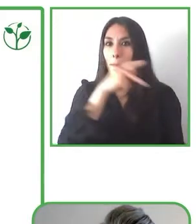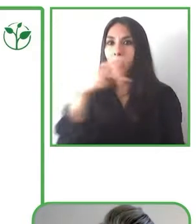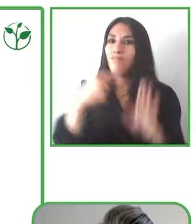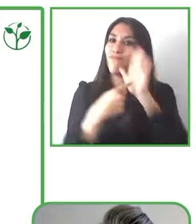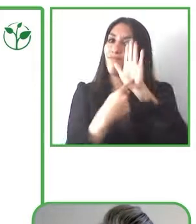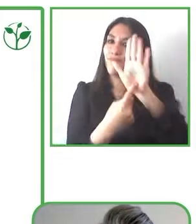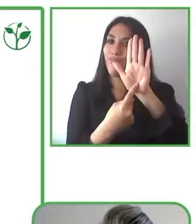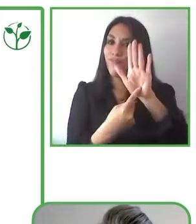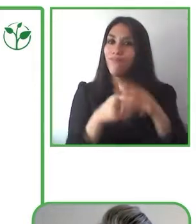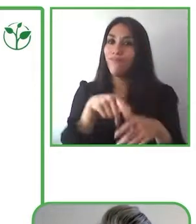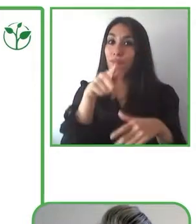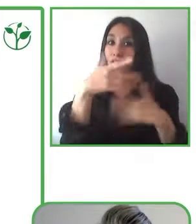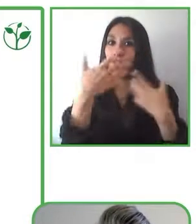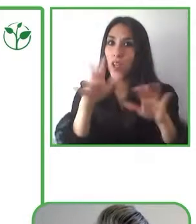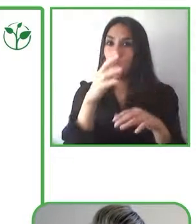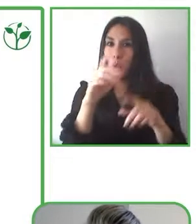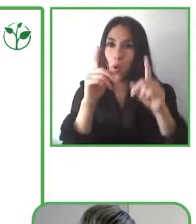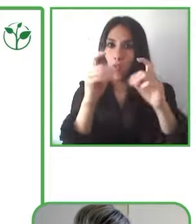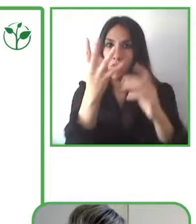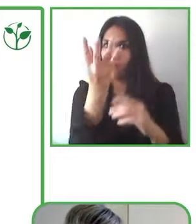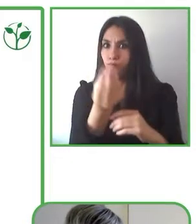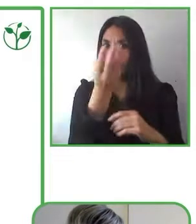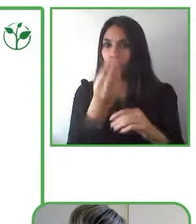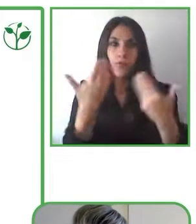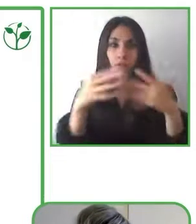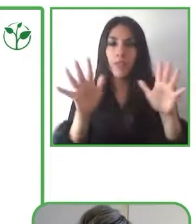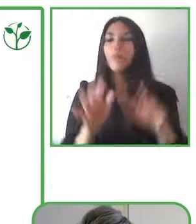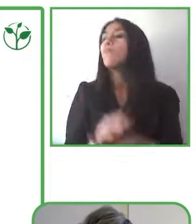we made our visit to the Congress.